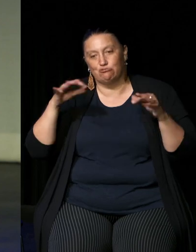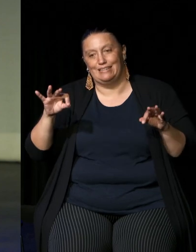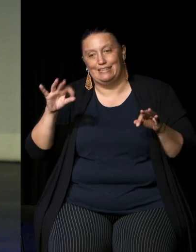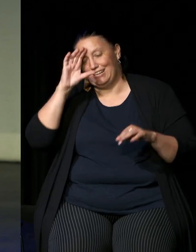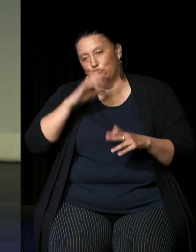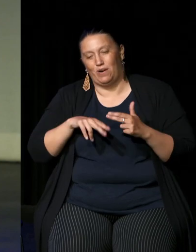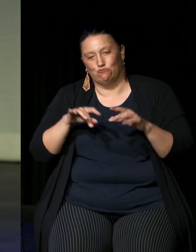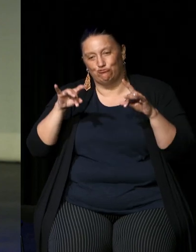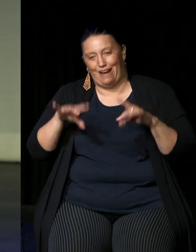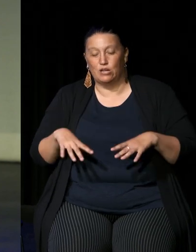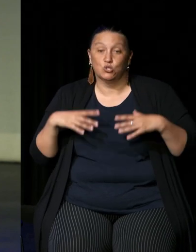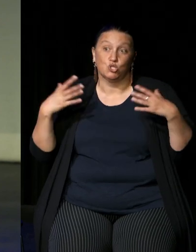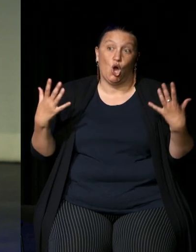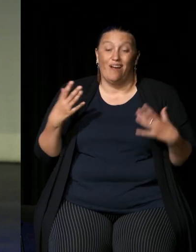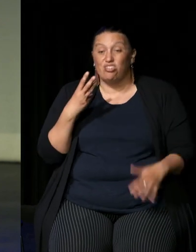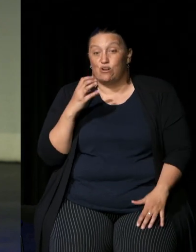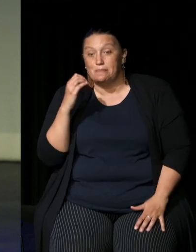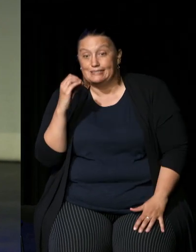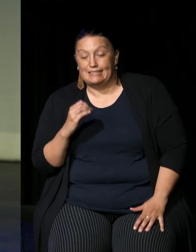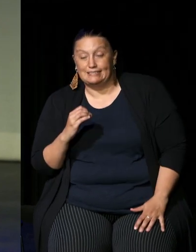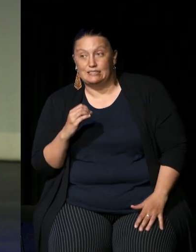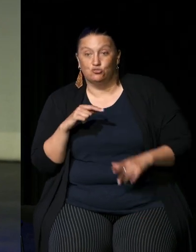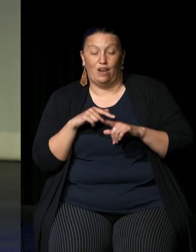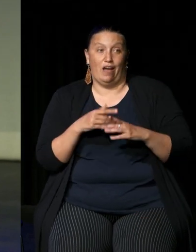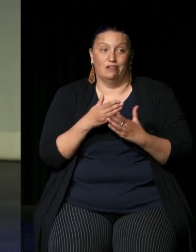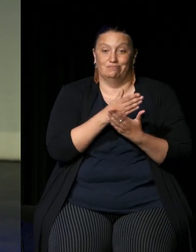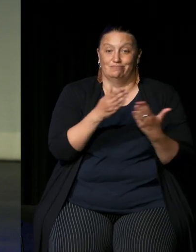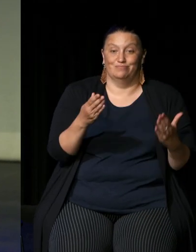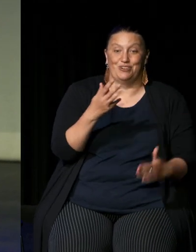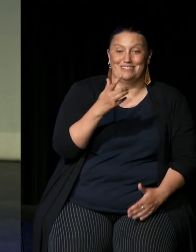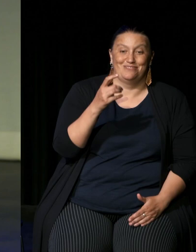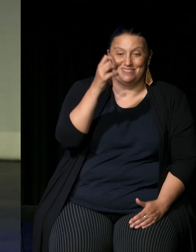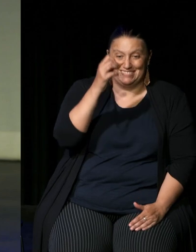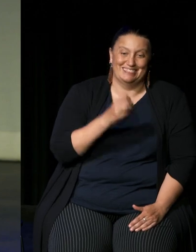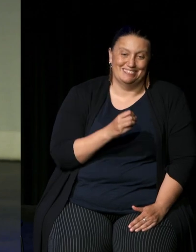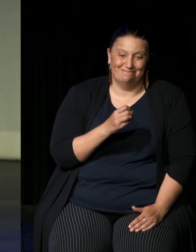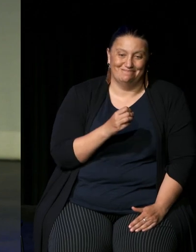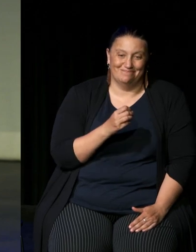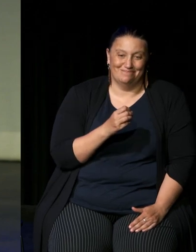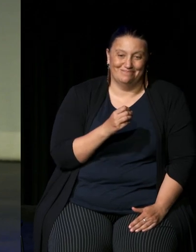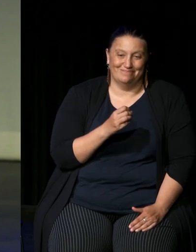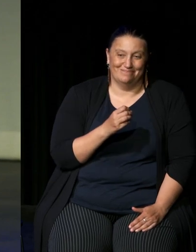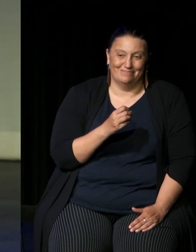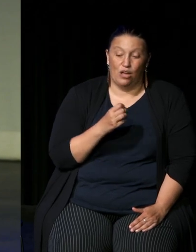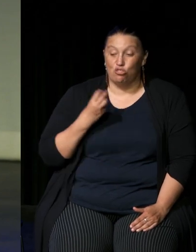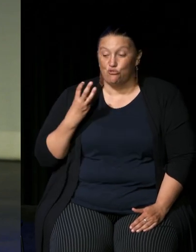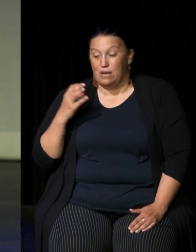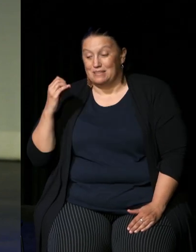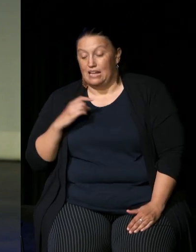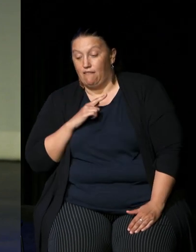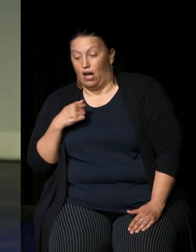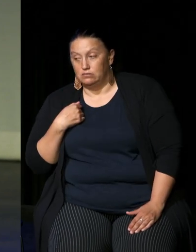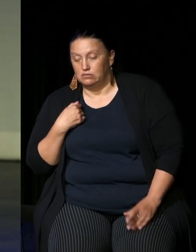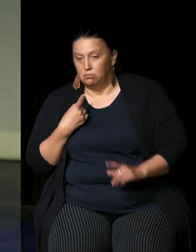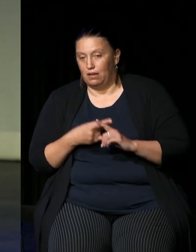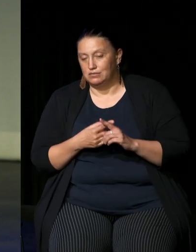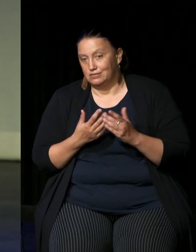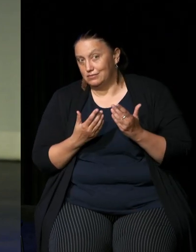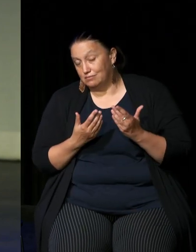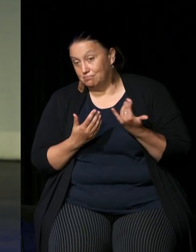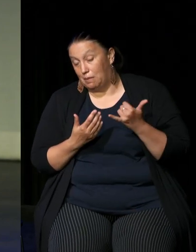so therefore three percent of us with another 90 of everyone else who's come